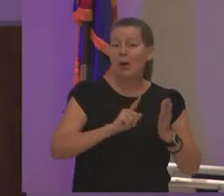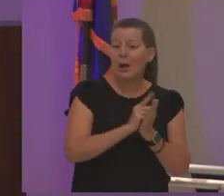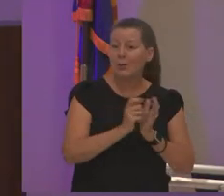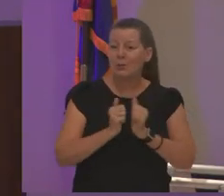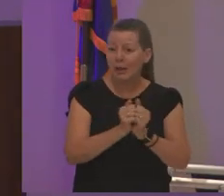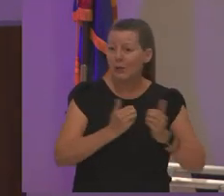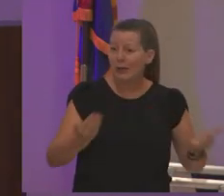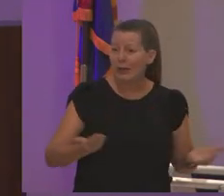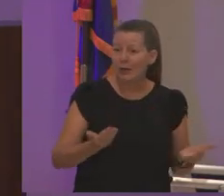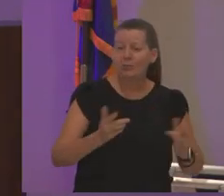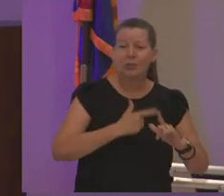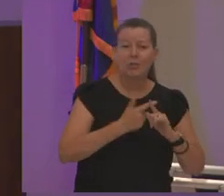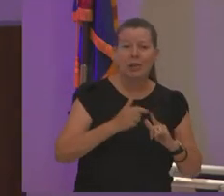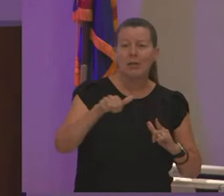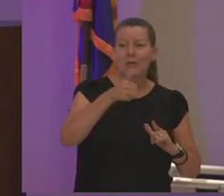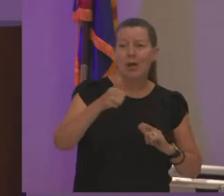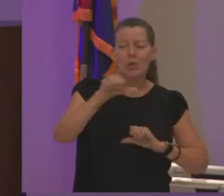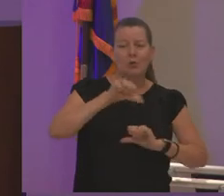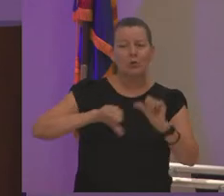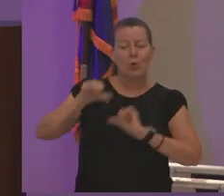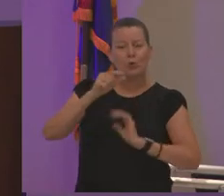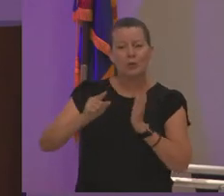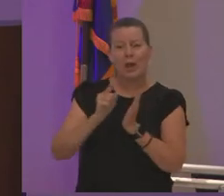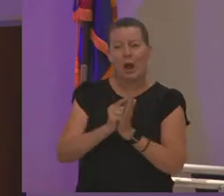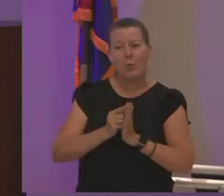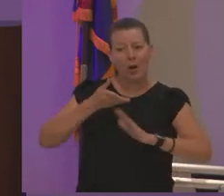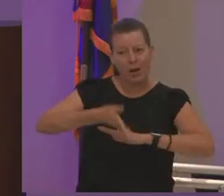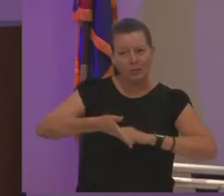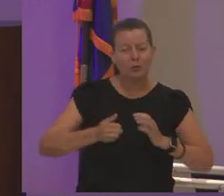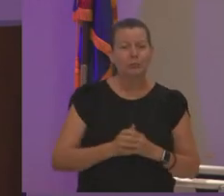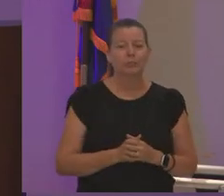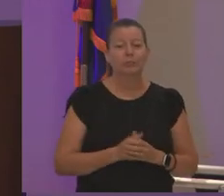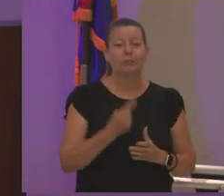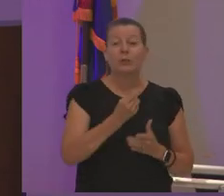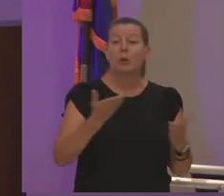then we have another social hour after this so one of the things that i always stress is that